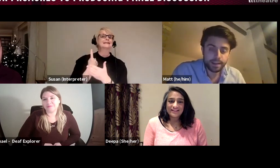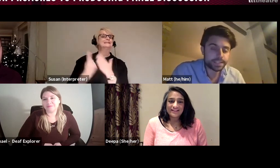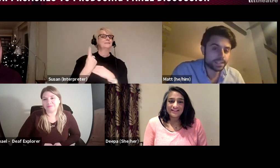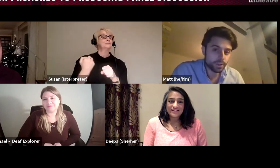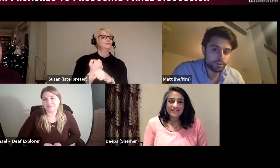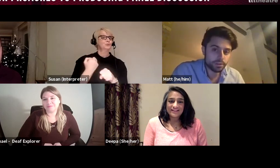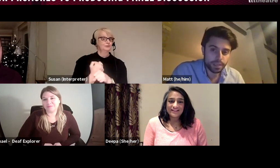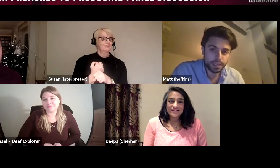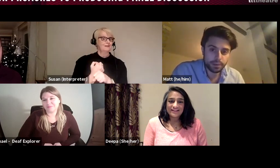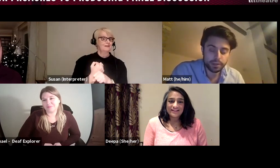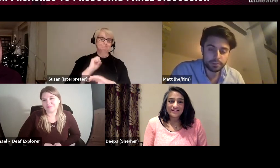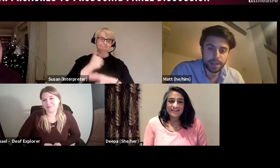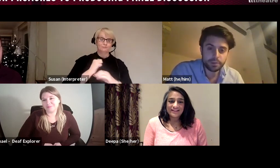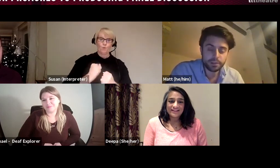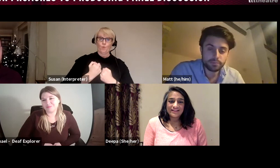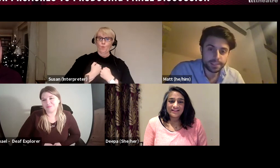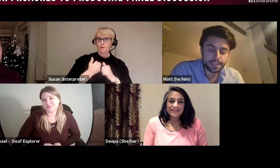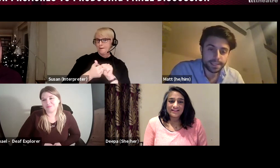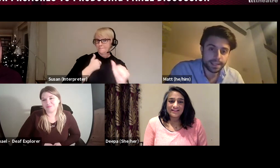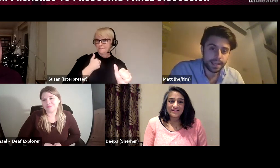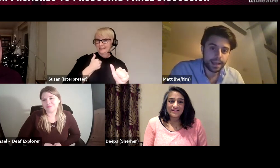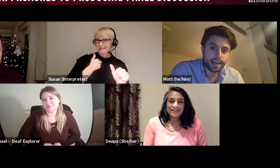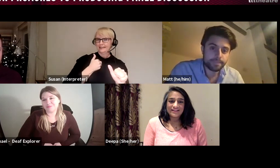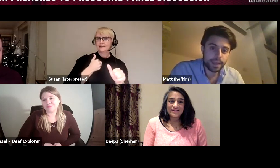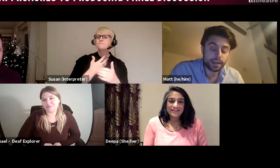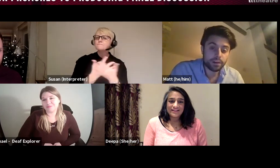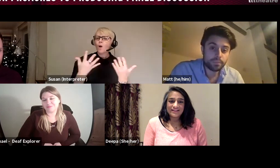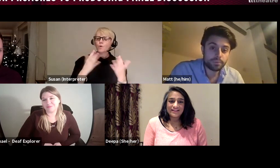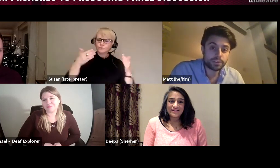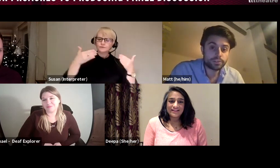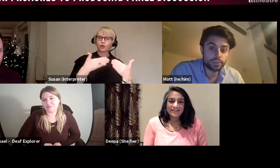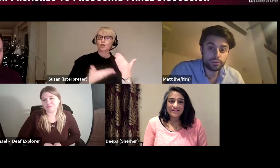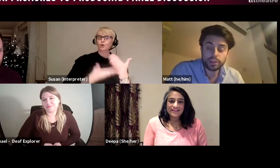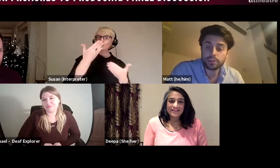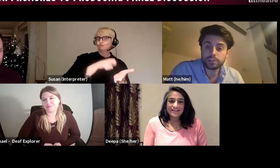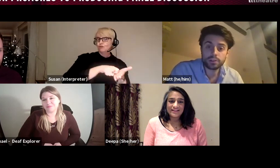I set up my own company, we worked mainly with new writing, and I produced 2 shows that are